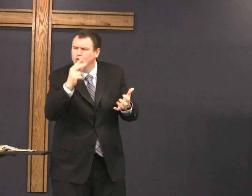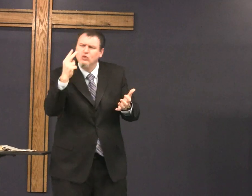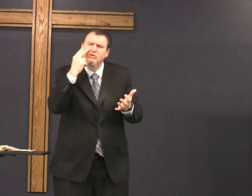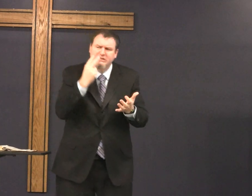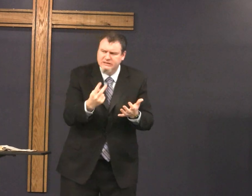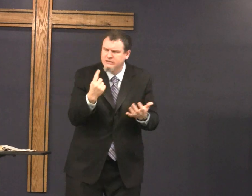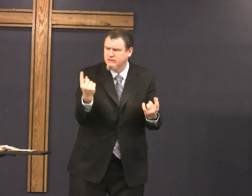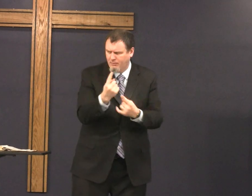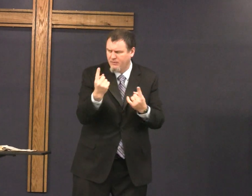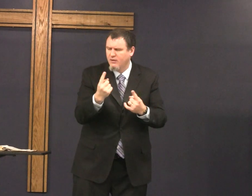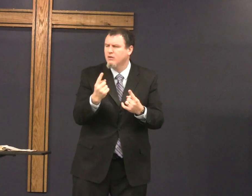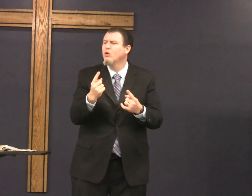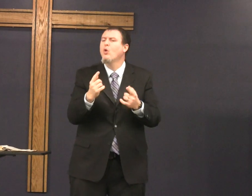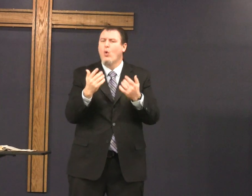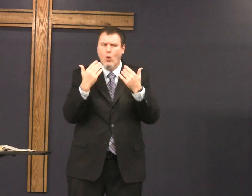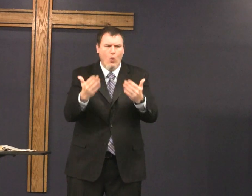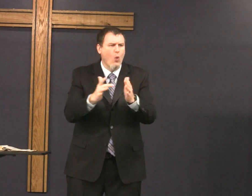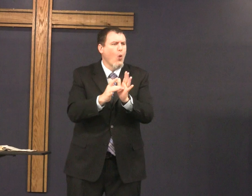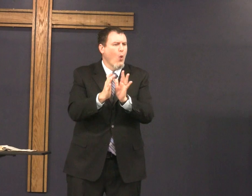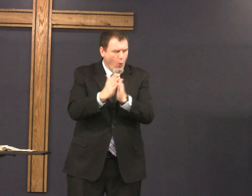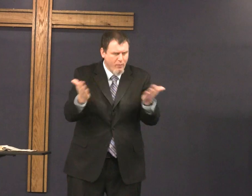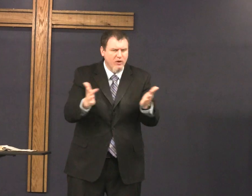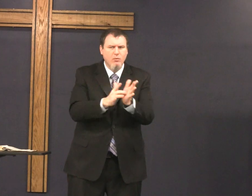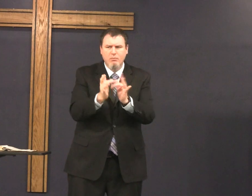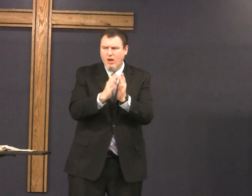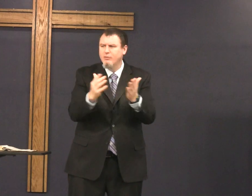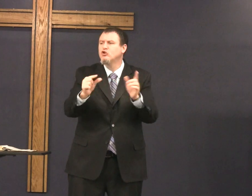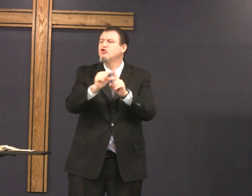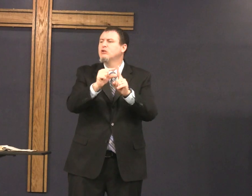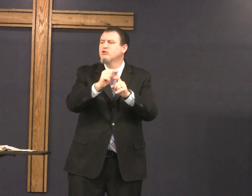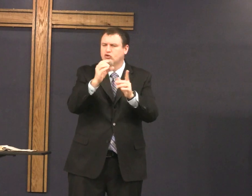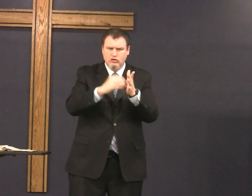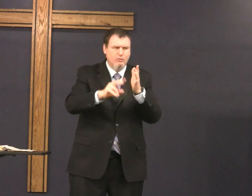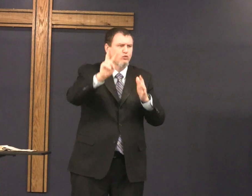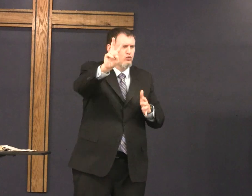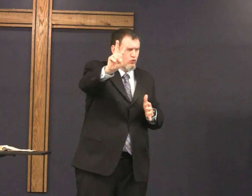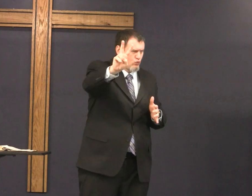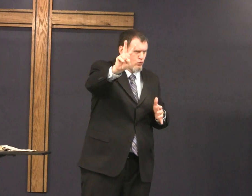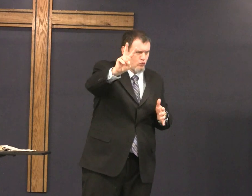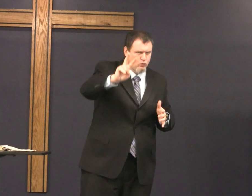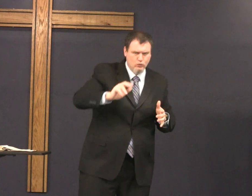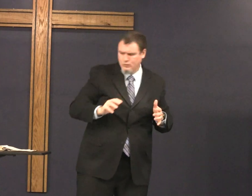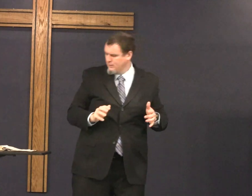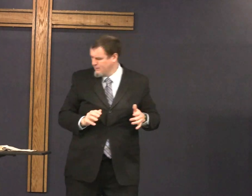I'm going to have the verses up here but I want you to see something go ahead and open your Bibles to Genesis chapter 2.